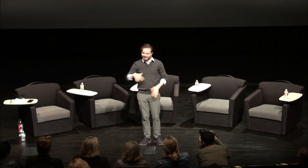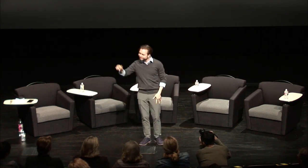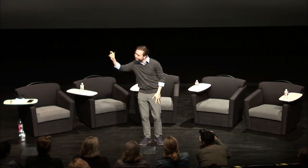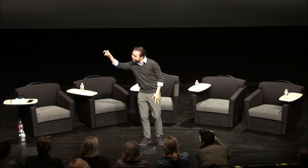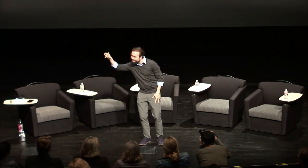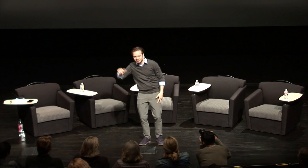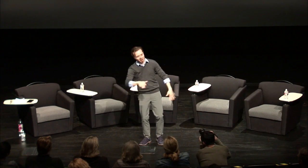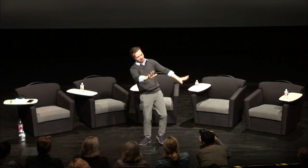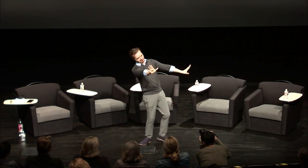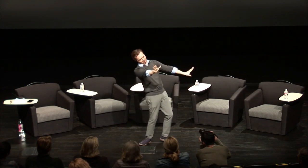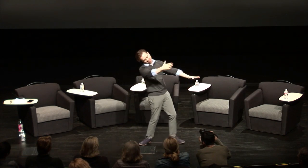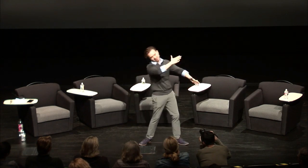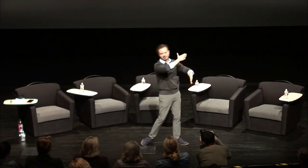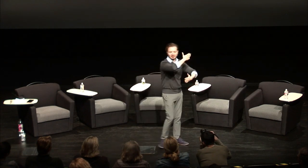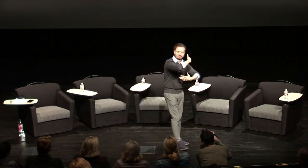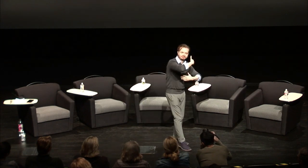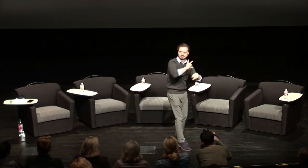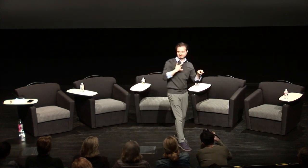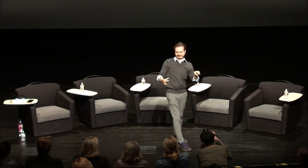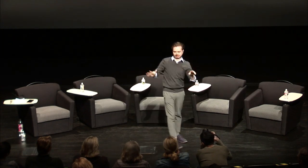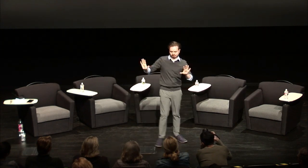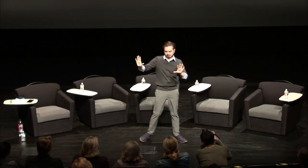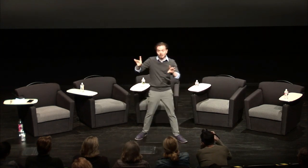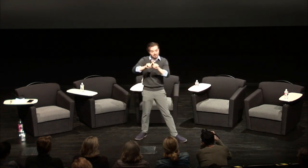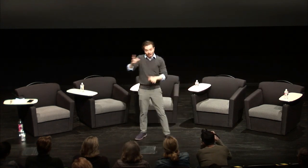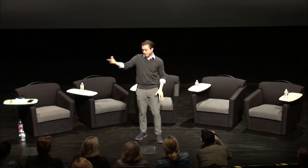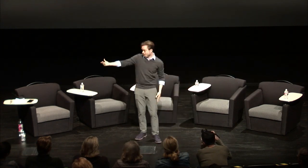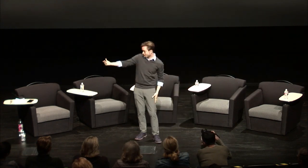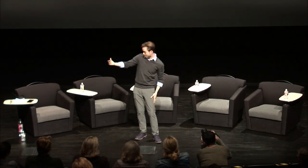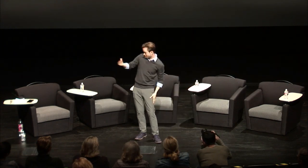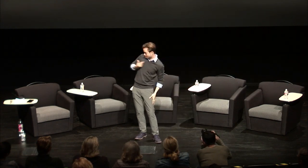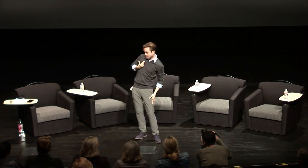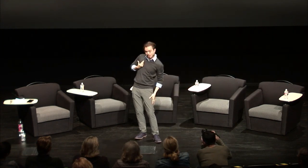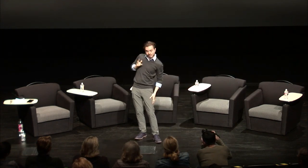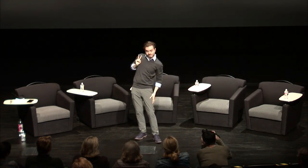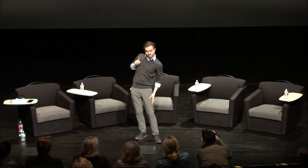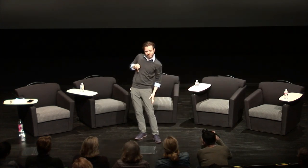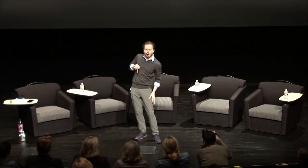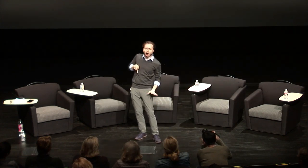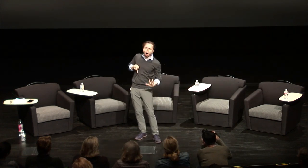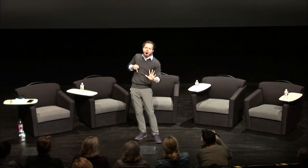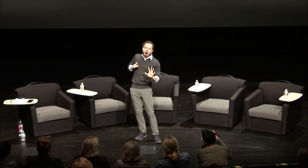off his coat hug my mom like a normal guy but the day he got his first